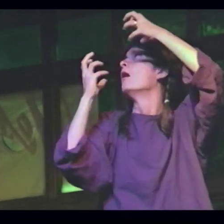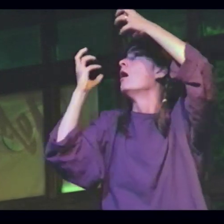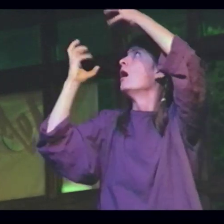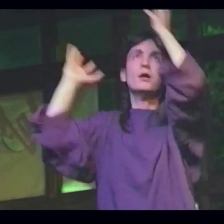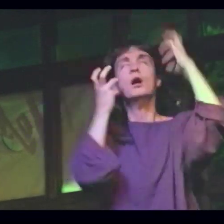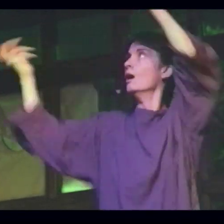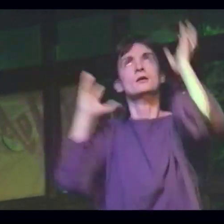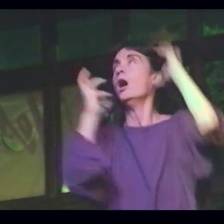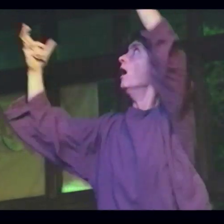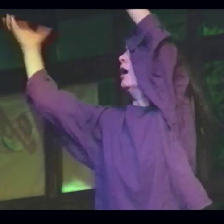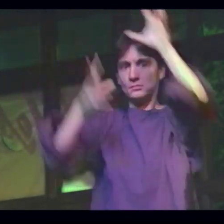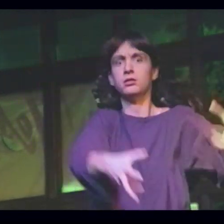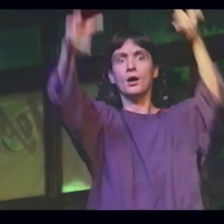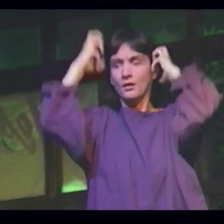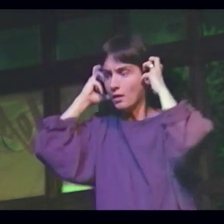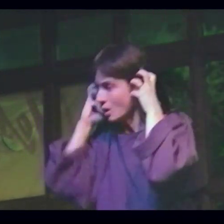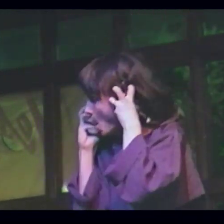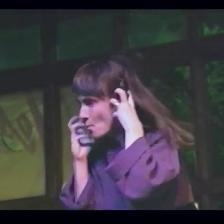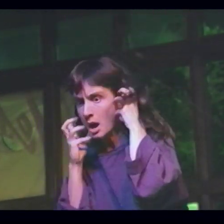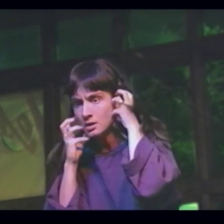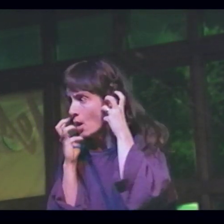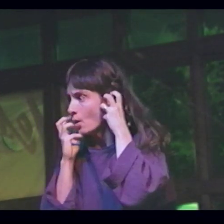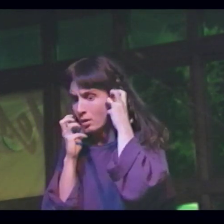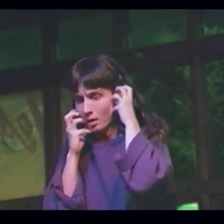The headphones, the headphones, the headphones, she grabbed them